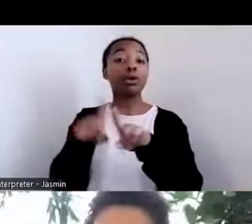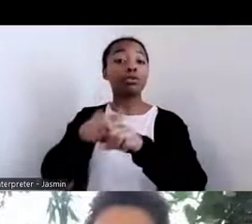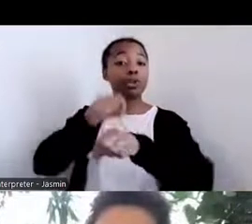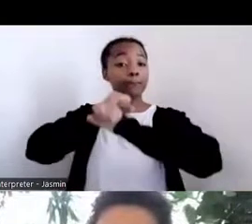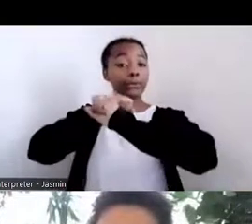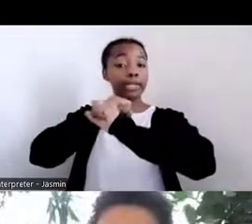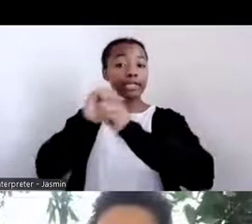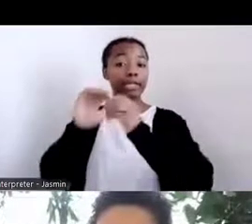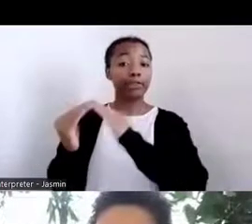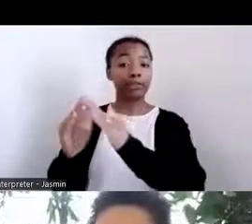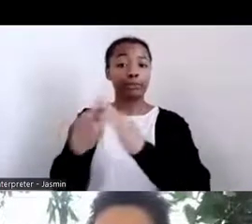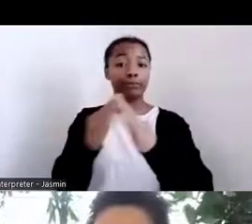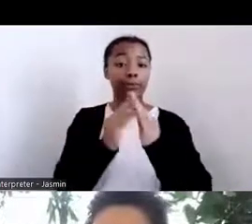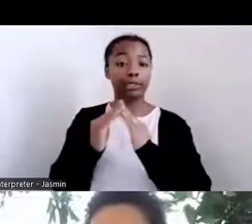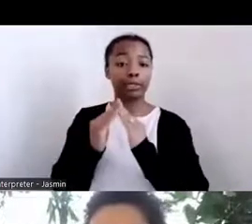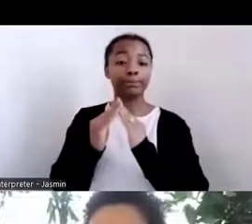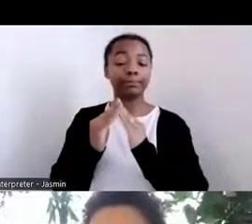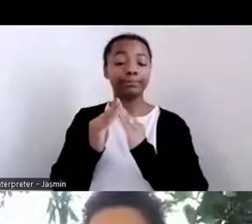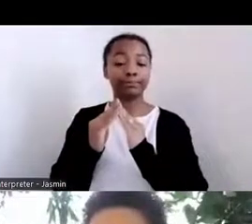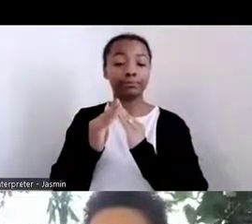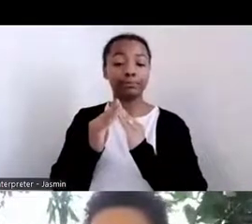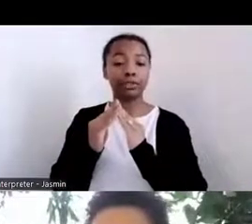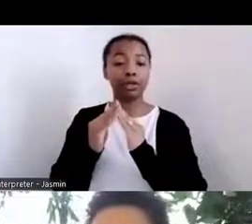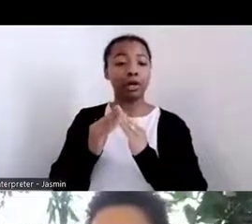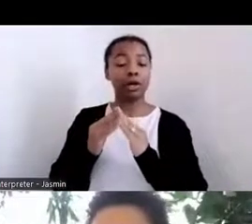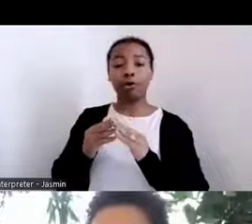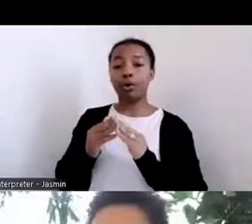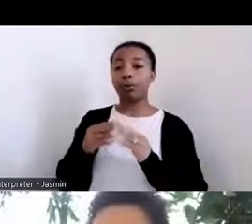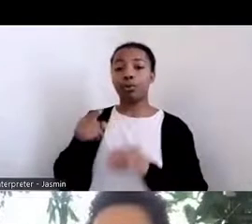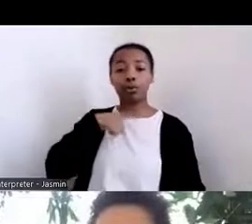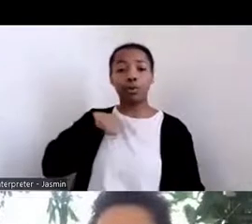are moving, you know, at the speed of trust, we are moving at